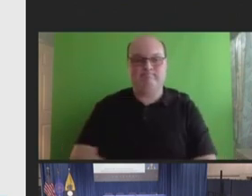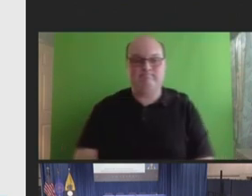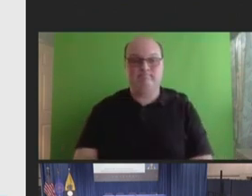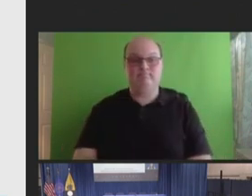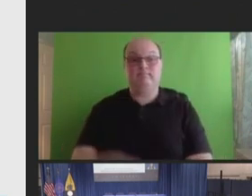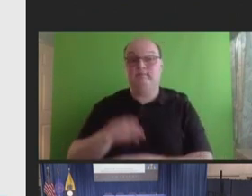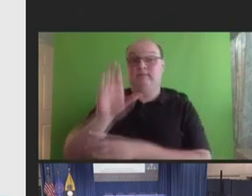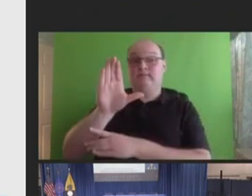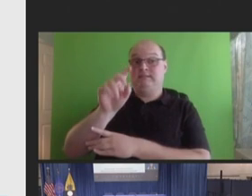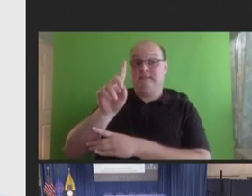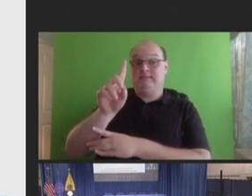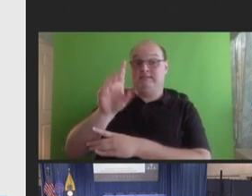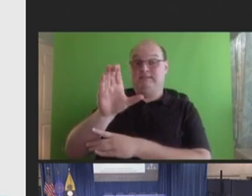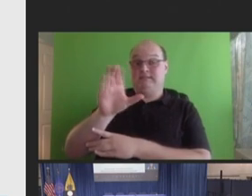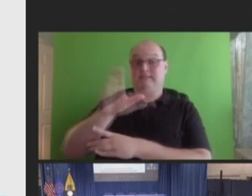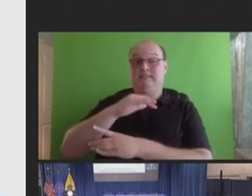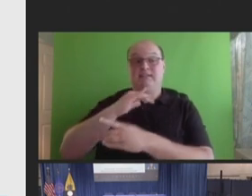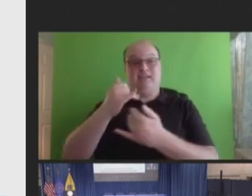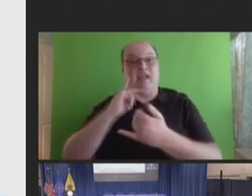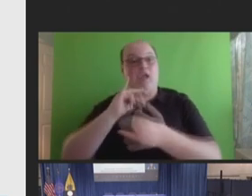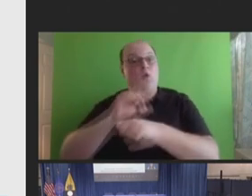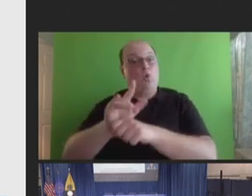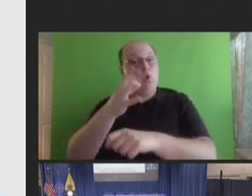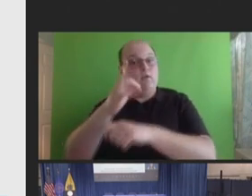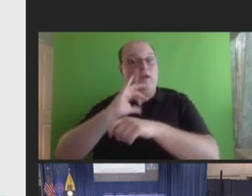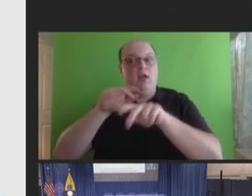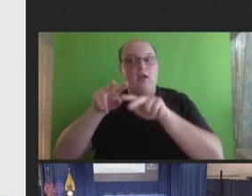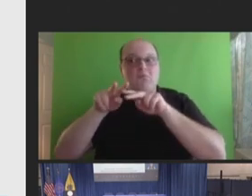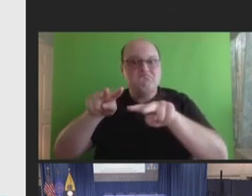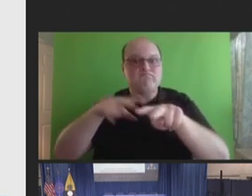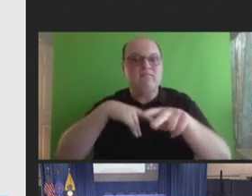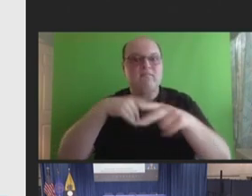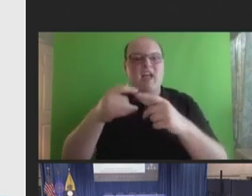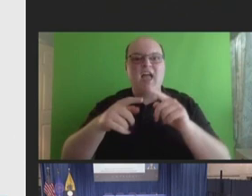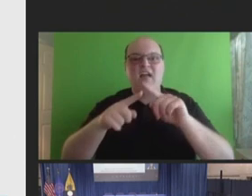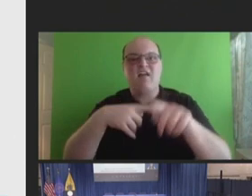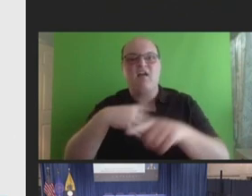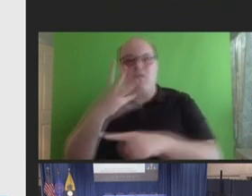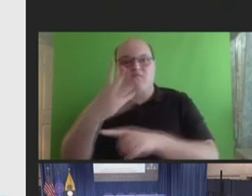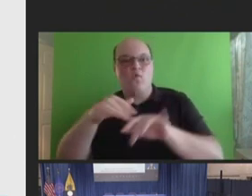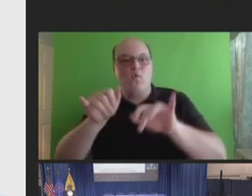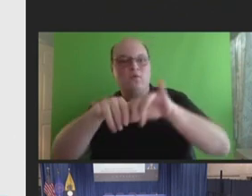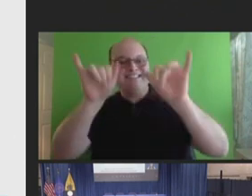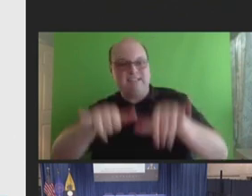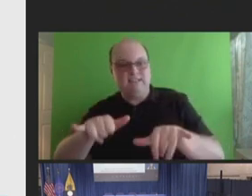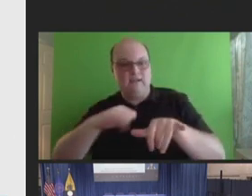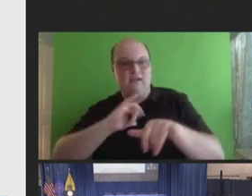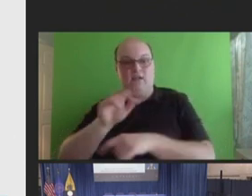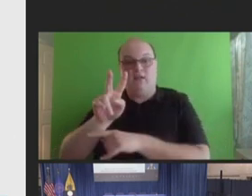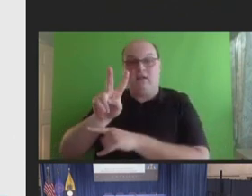is monitoring the safety of COVID-19 vaccines through four complimentary systems, VAERS,